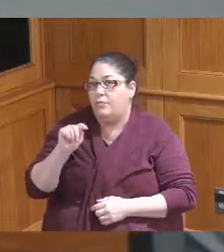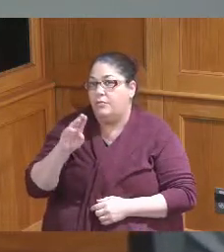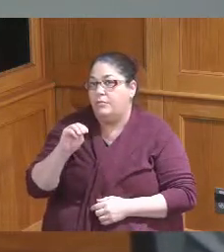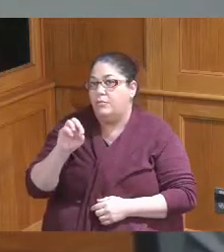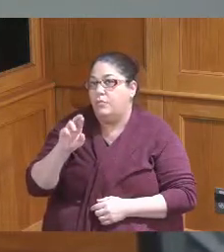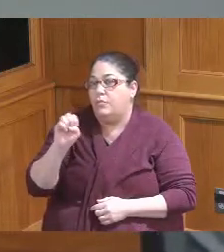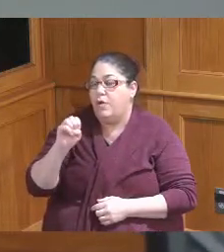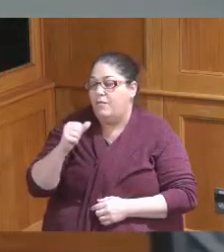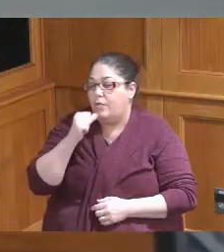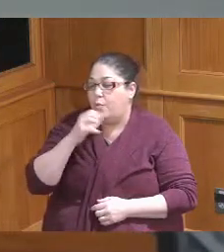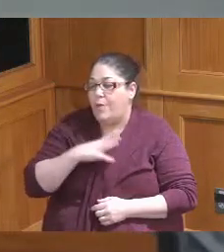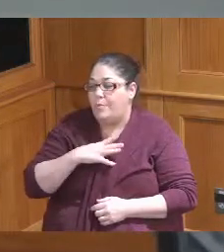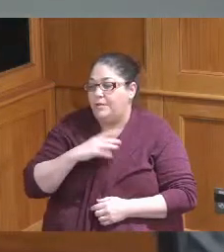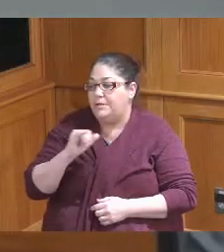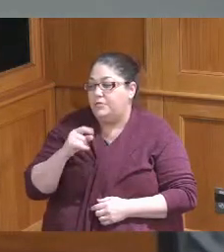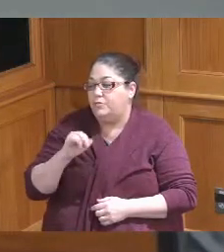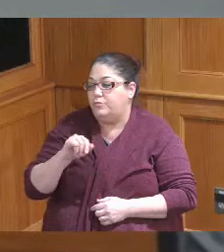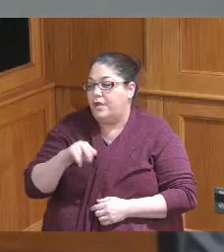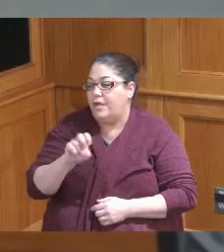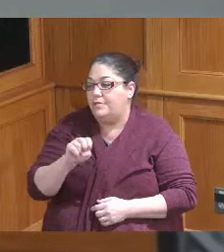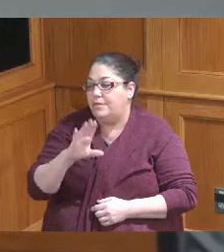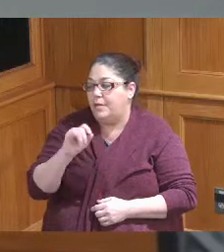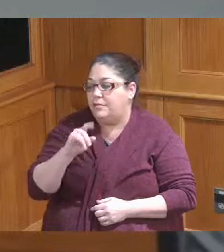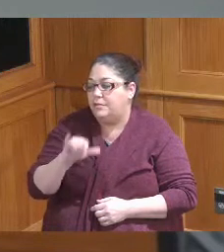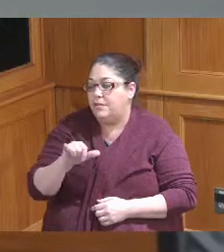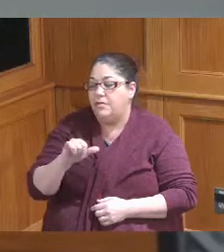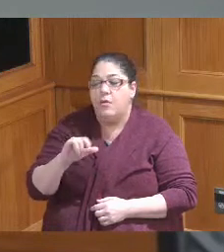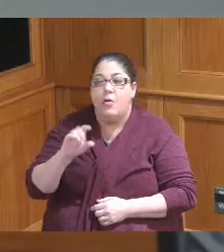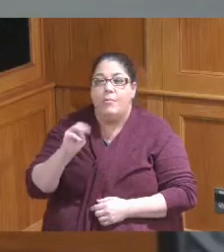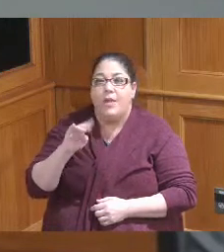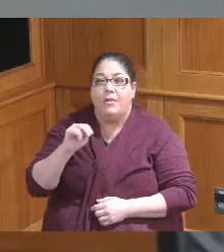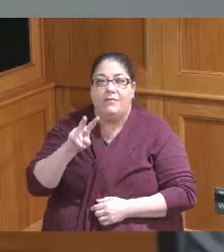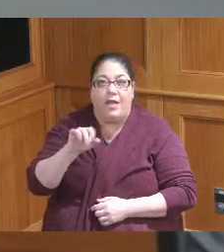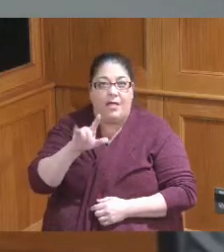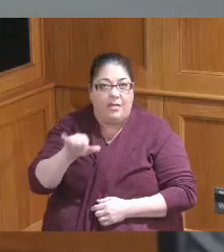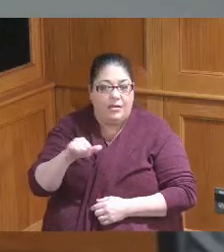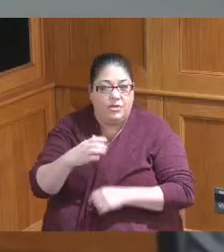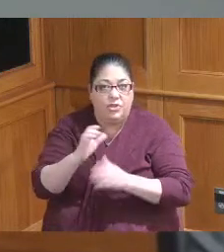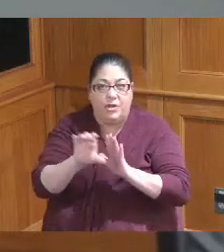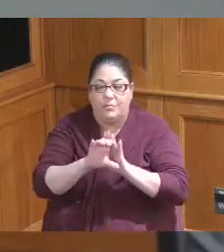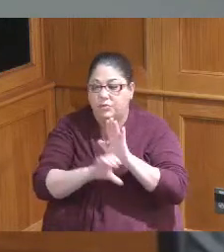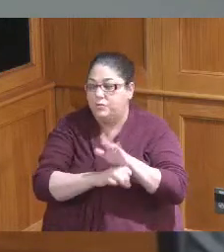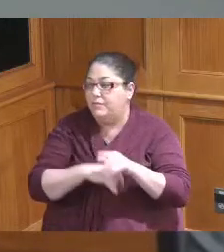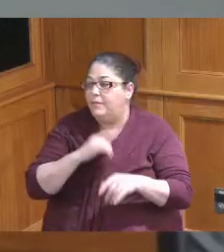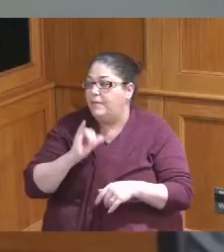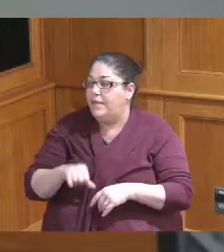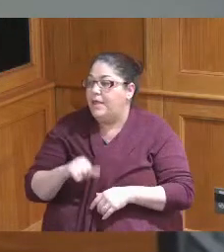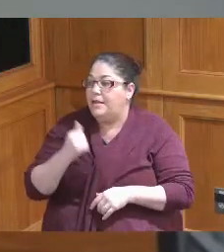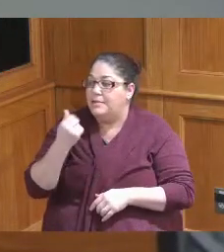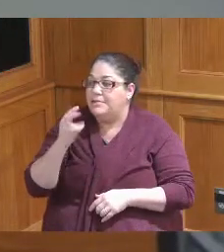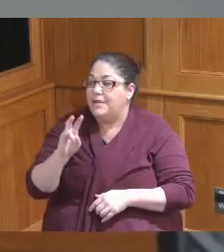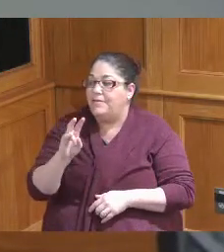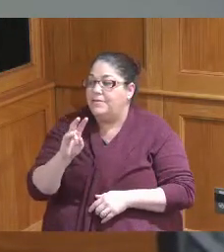Enterprise Council Ohio River Valley Chapter Job and Family Services item number 17 500,000